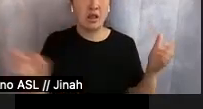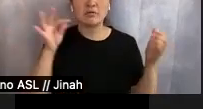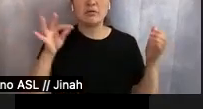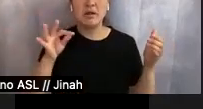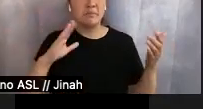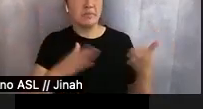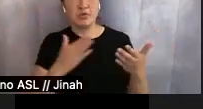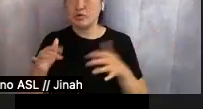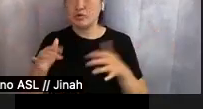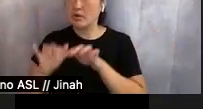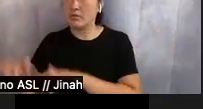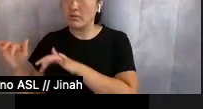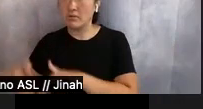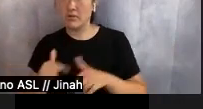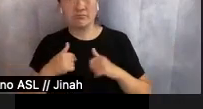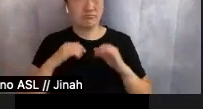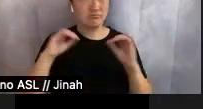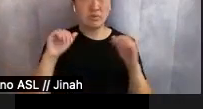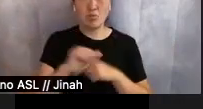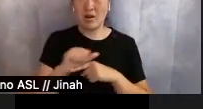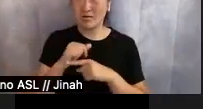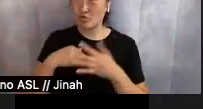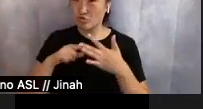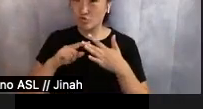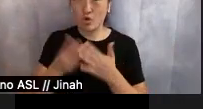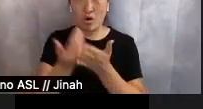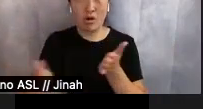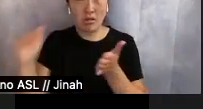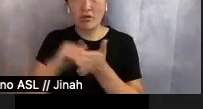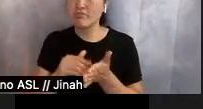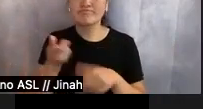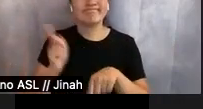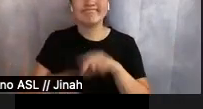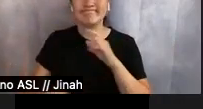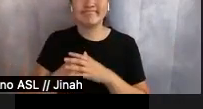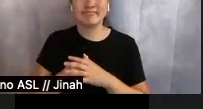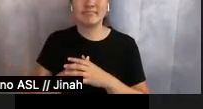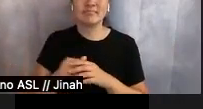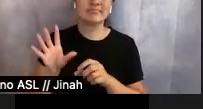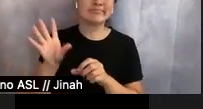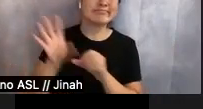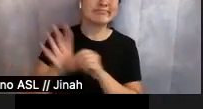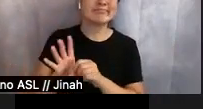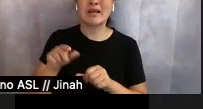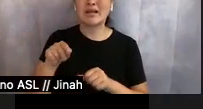and unlike practice there was no chance to start this over. Crap, that was supposed to be a down bell. Keep going, keep playing,